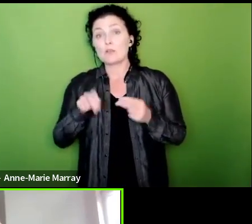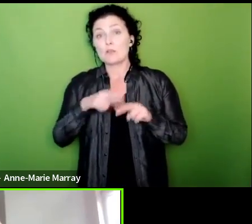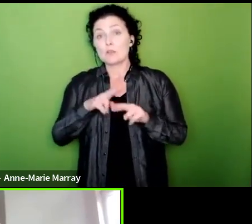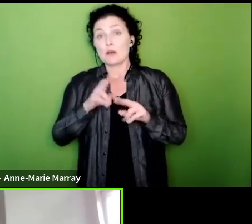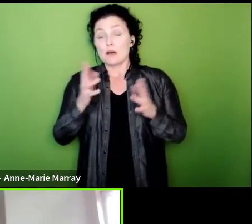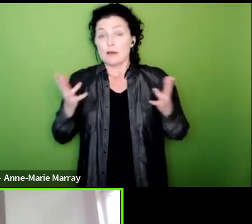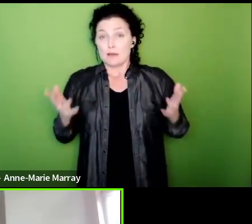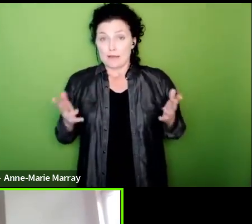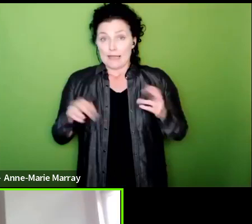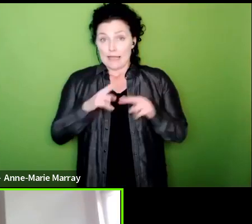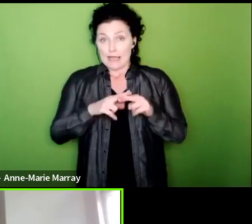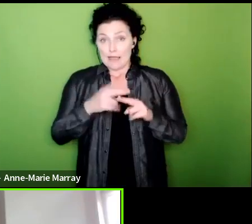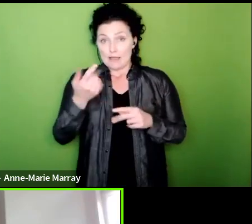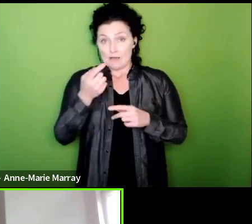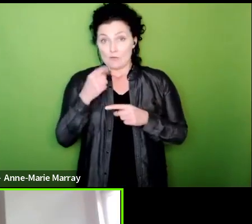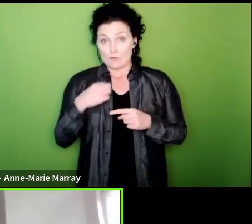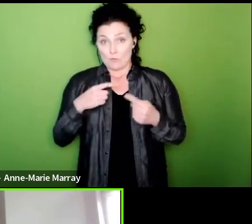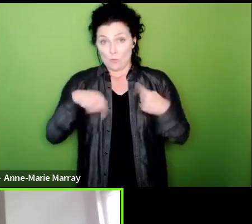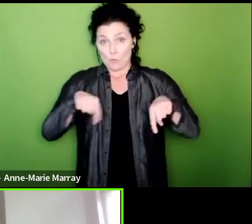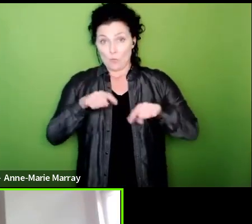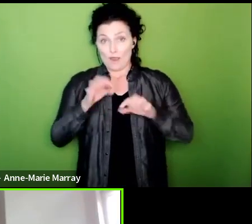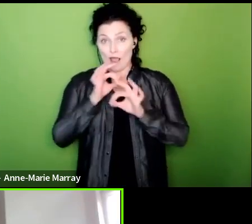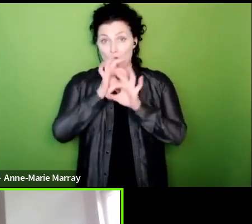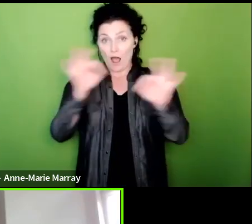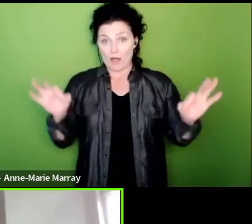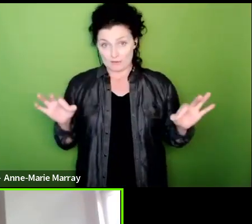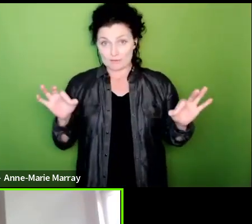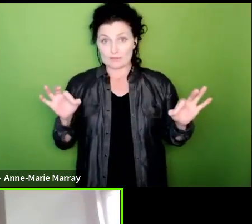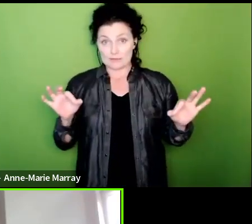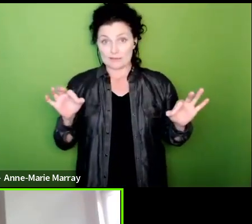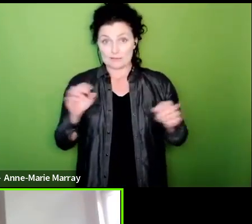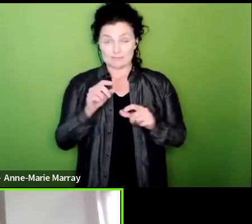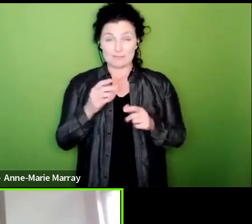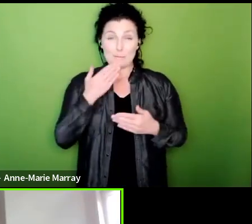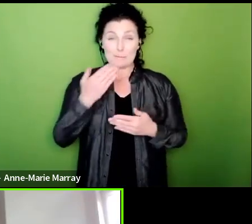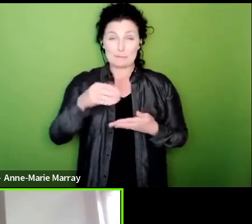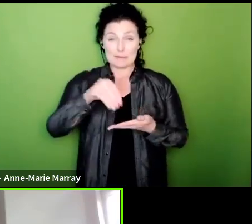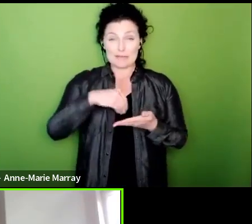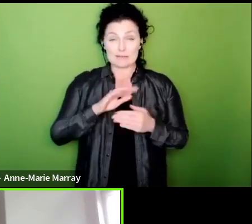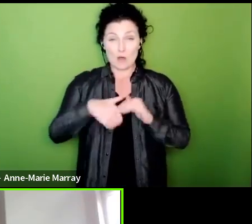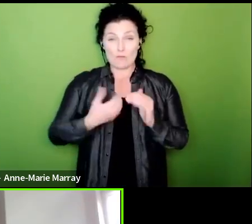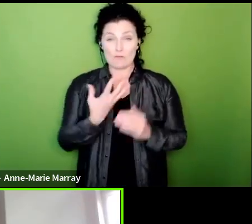to more money once we accept at the moment that everybody is really suffering with the financial